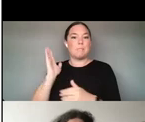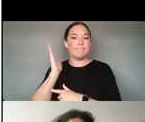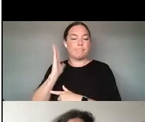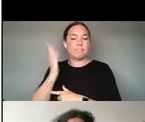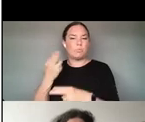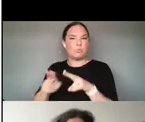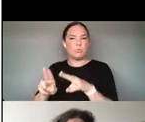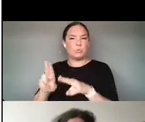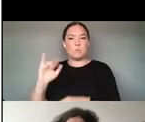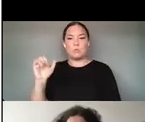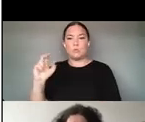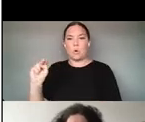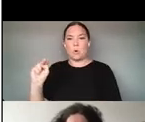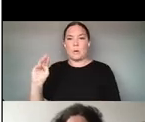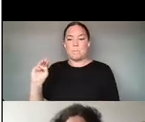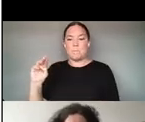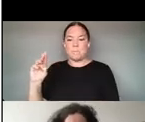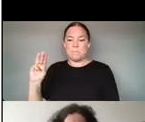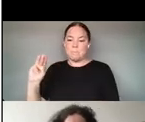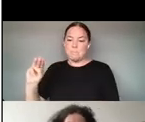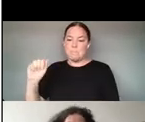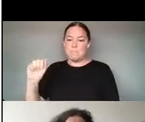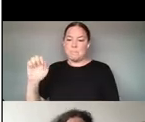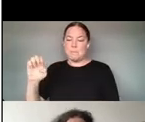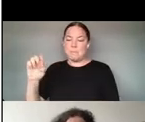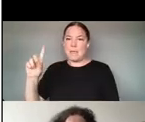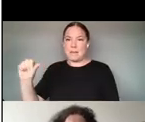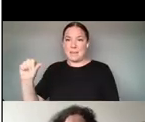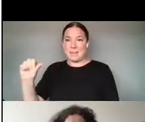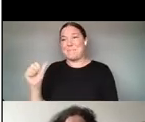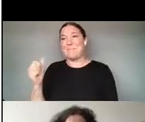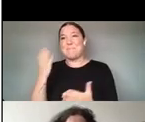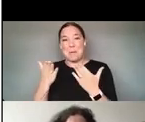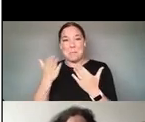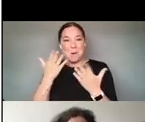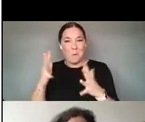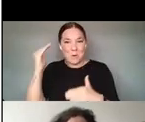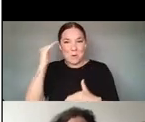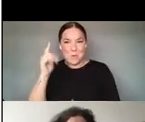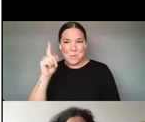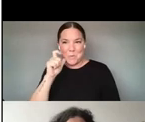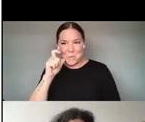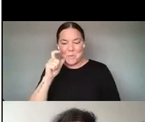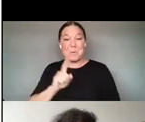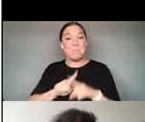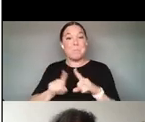PROBABLY DON'T NEED AN INTRODUCTION TO, BUT FOR THOSE OF YOU WHO ARE ONLY DISCOVERING HIS WORK,